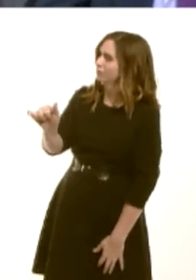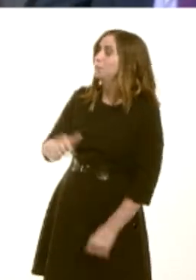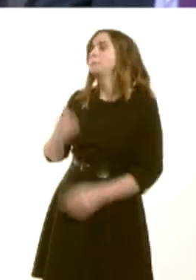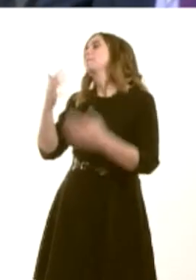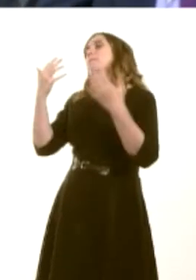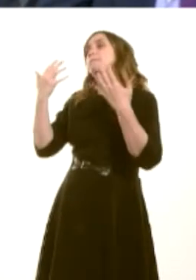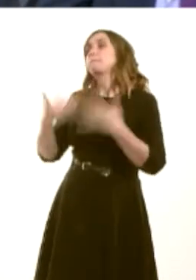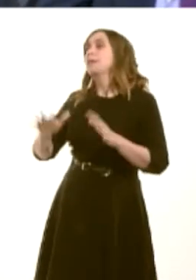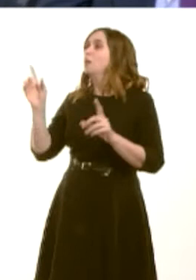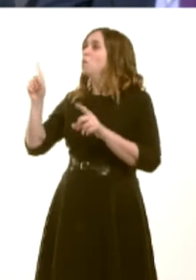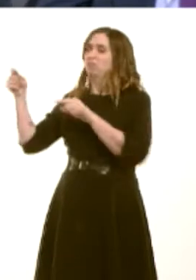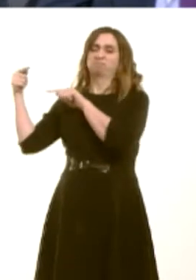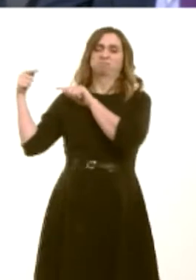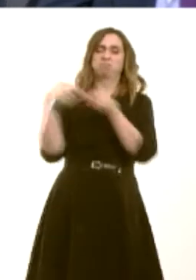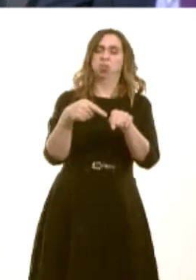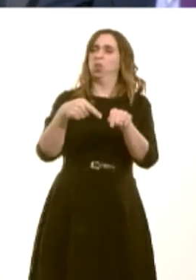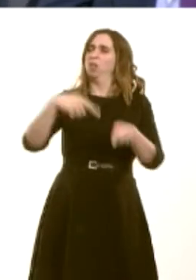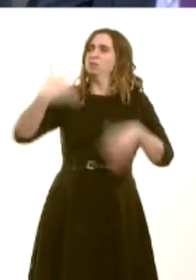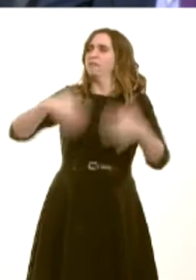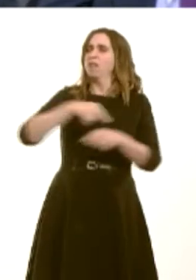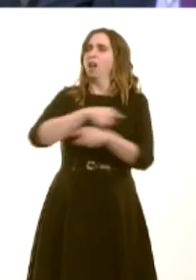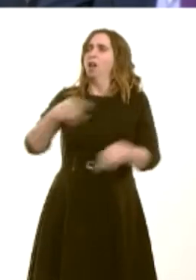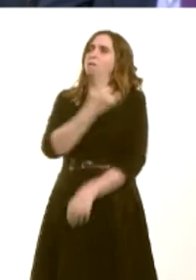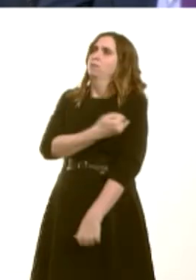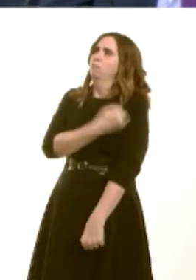most vulnerable in society. We know that the number of claimants affected by the bedroom